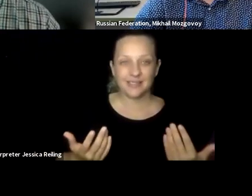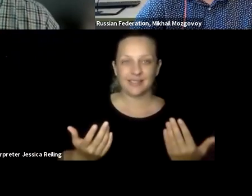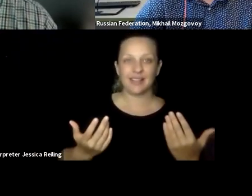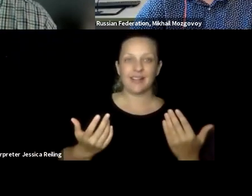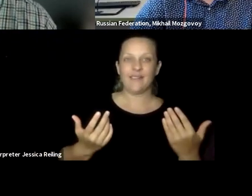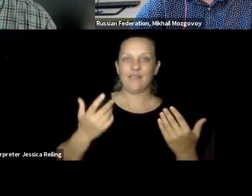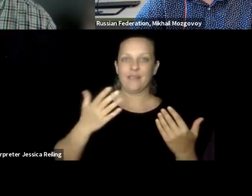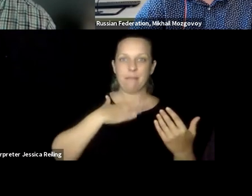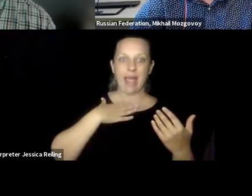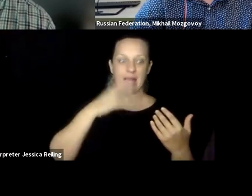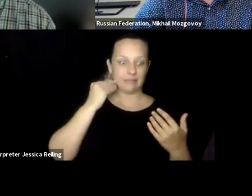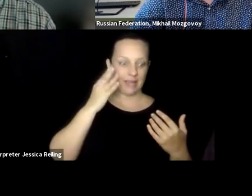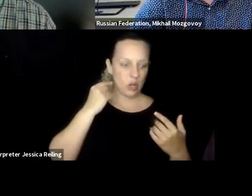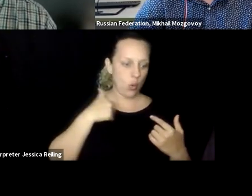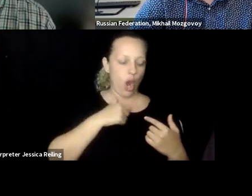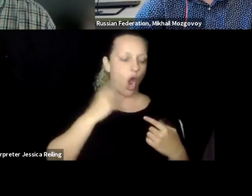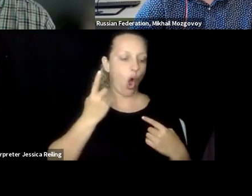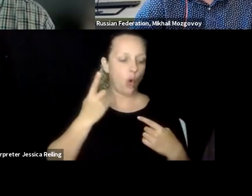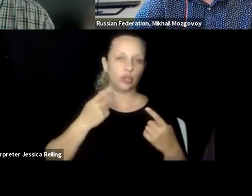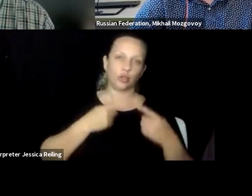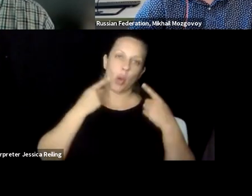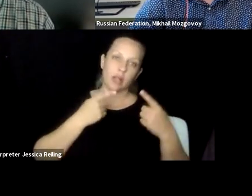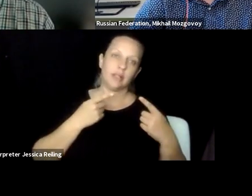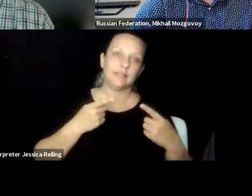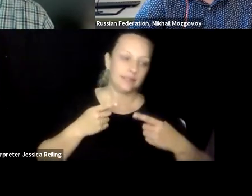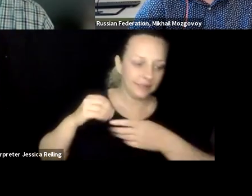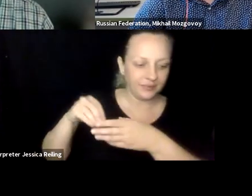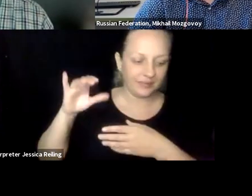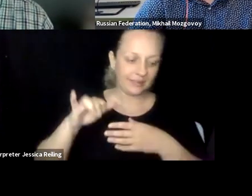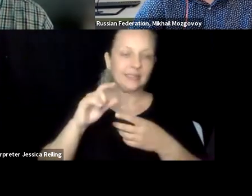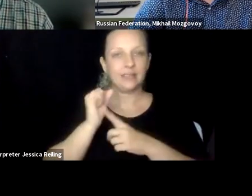see them in a role also in this inclusion process? Is